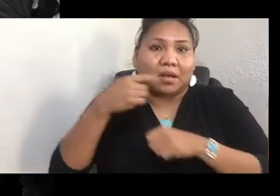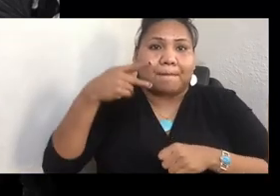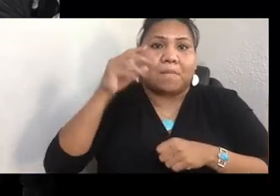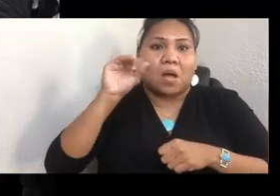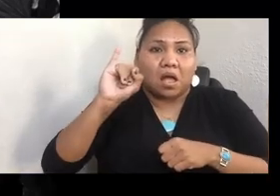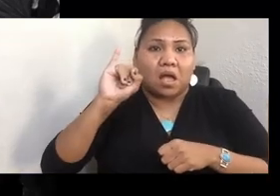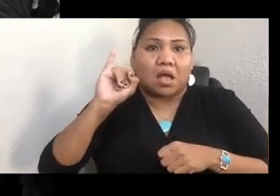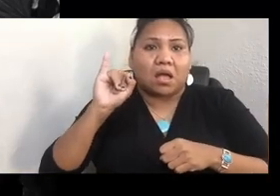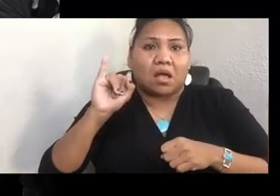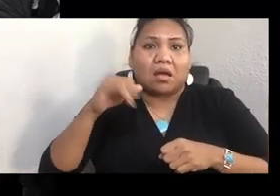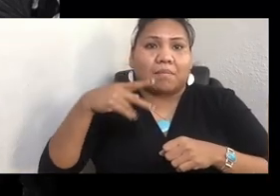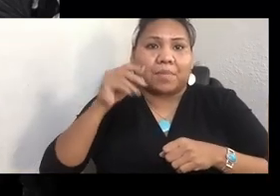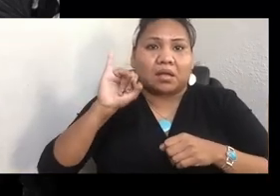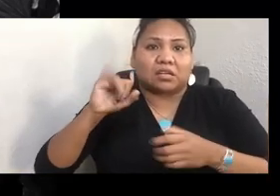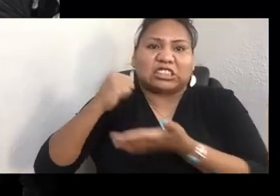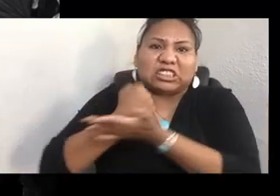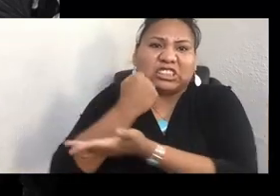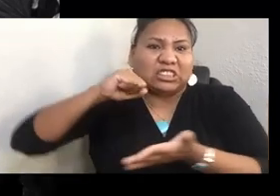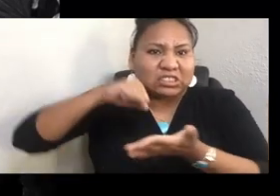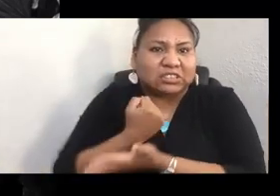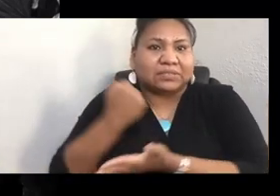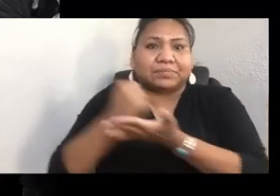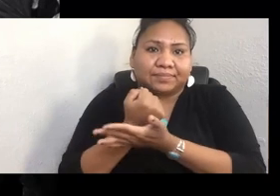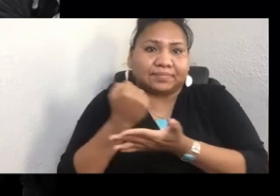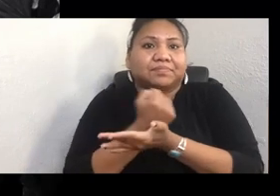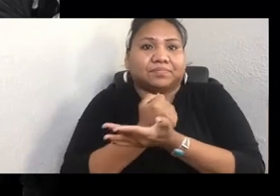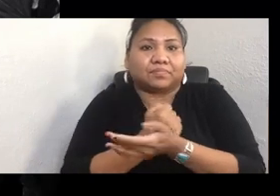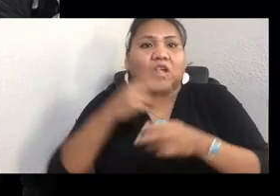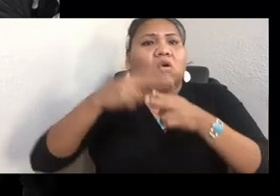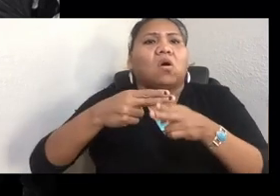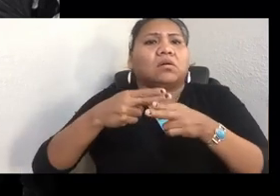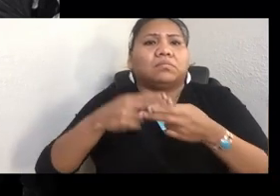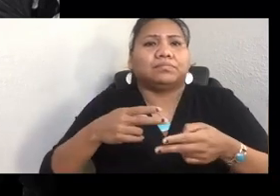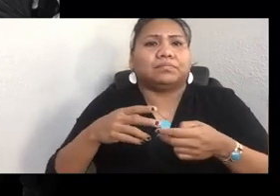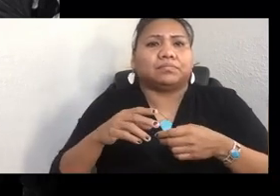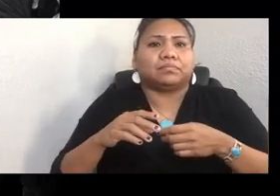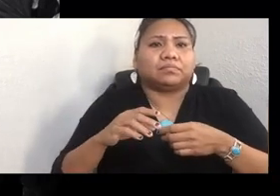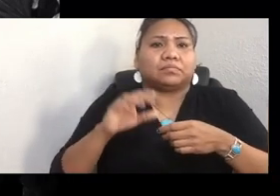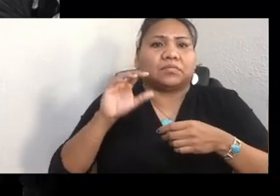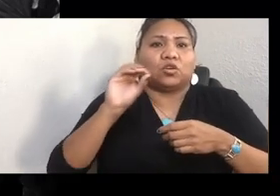And they pound it, and they call it .. And that's how they originally made poi. And nowadays, they use a grinder,